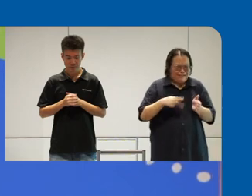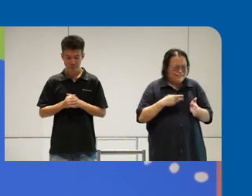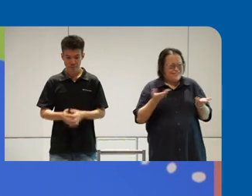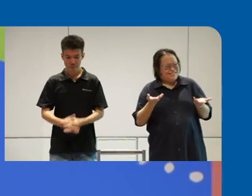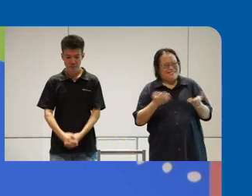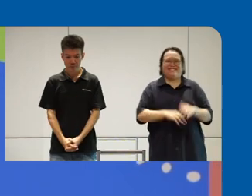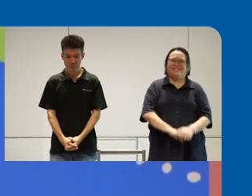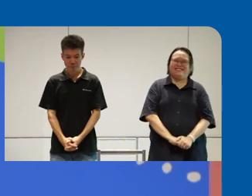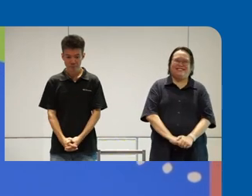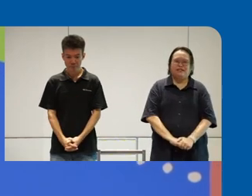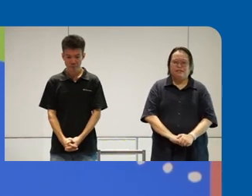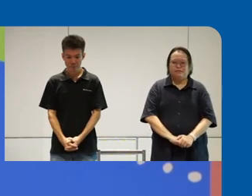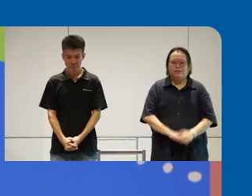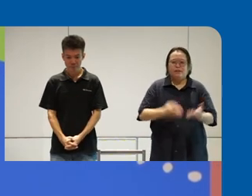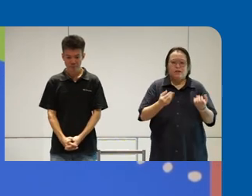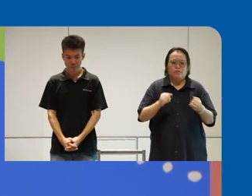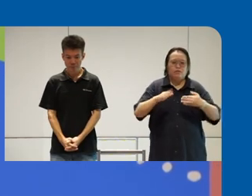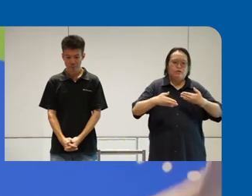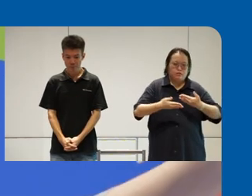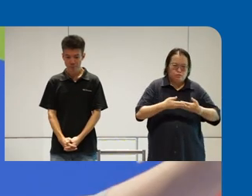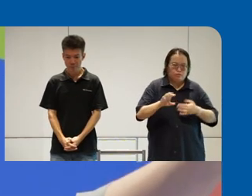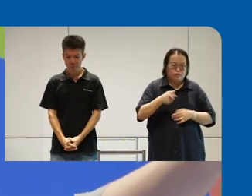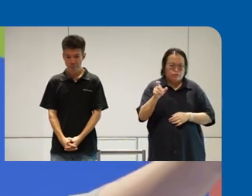uh I just want to introduce someone also with me today so that's a two young over there from